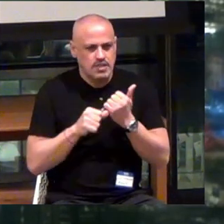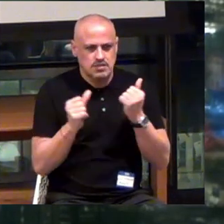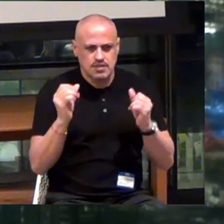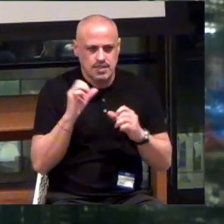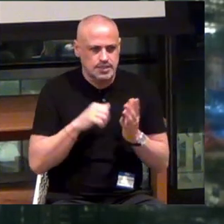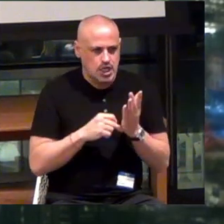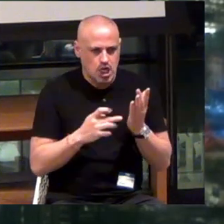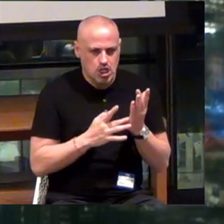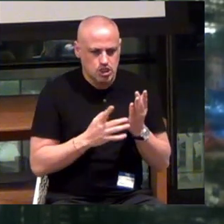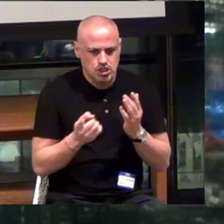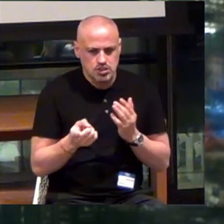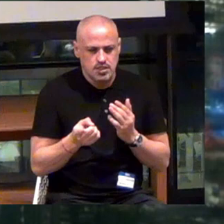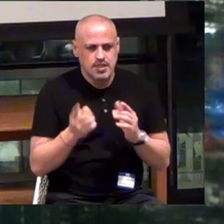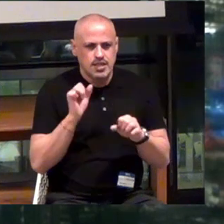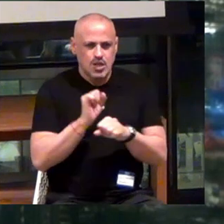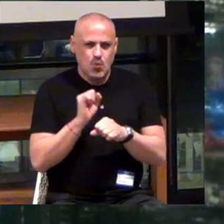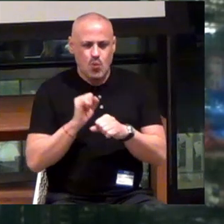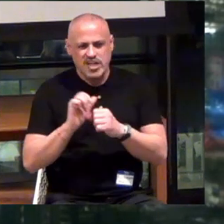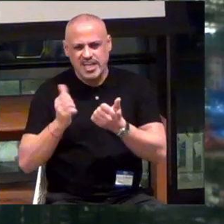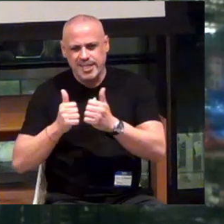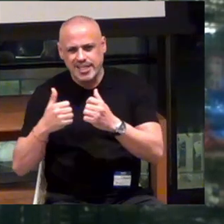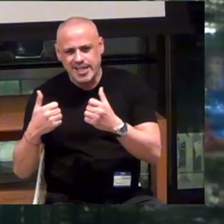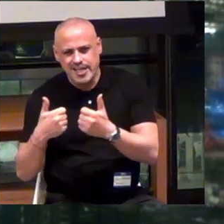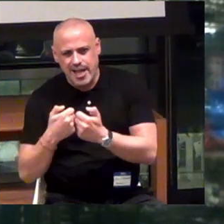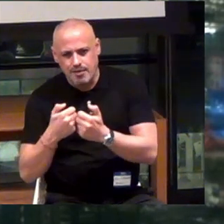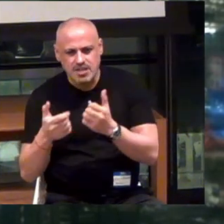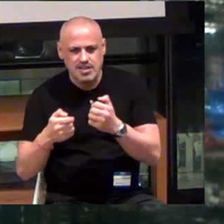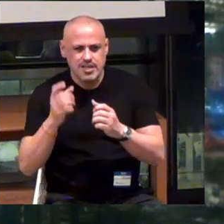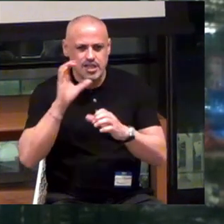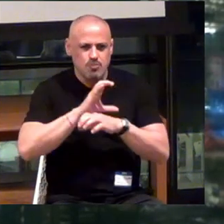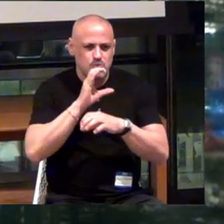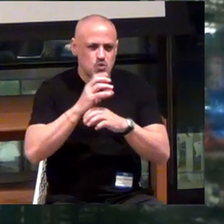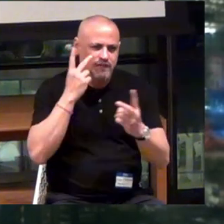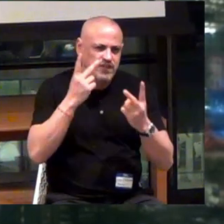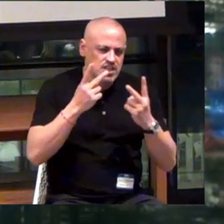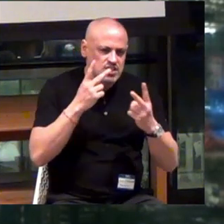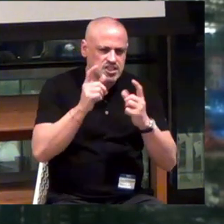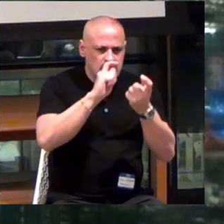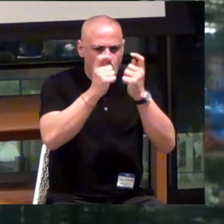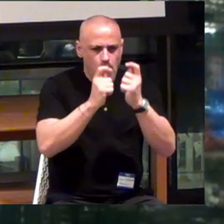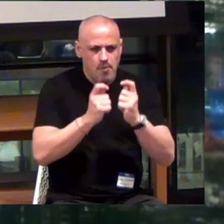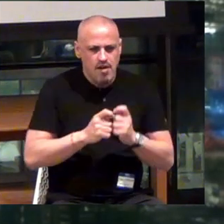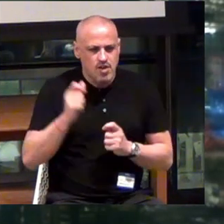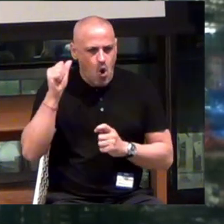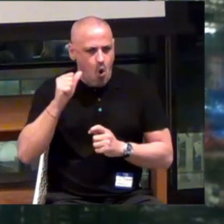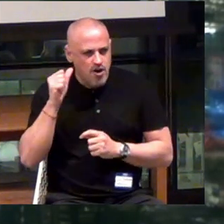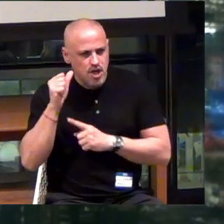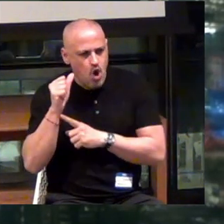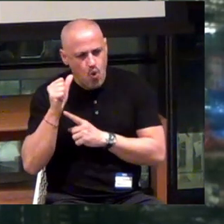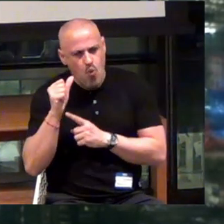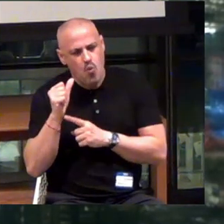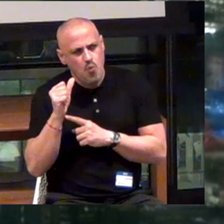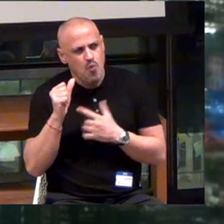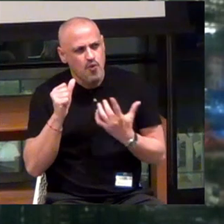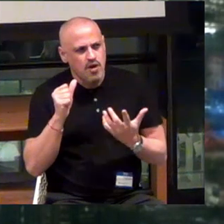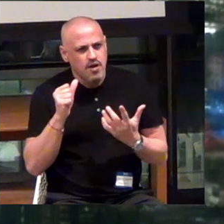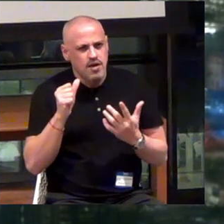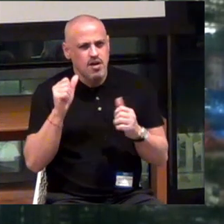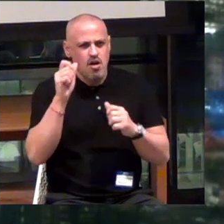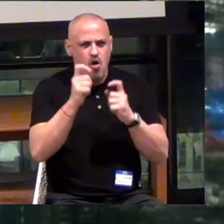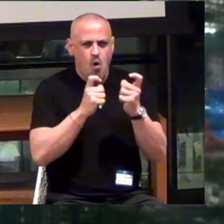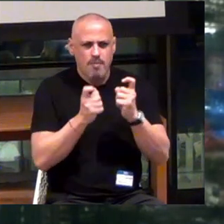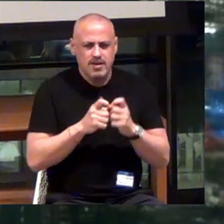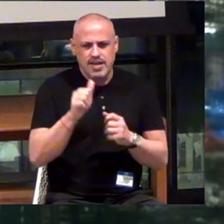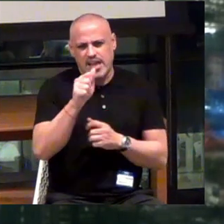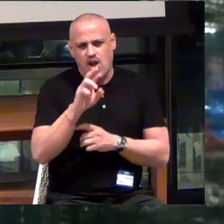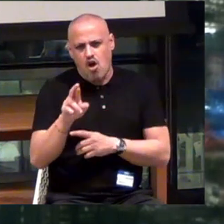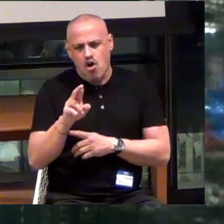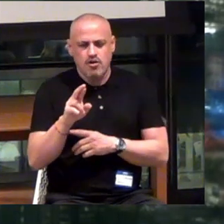He worked in gaming and in computer vision and in augmented audio -- audio AR.